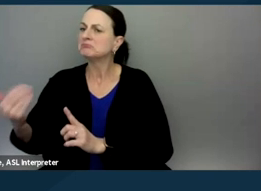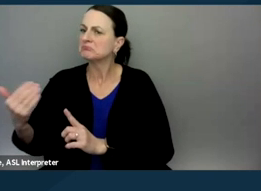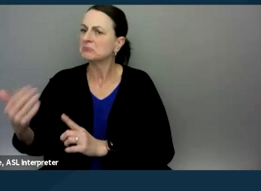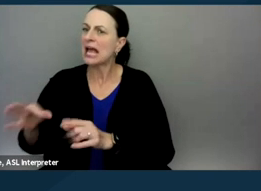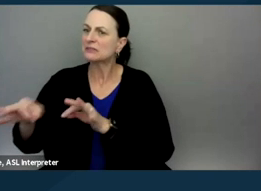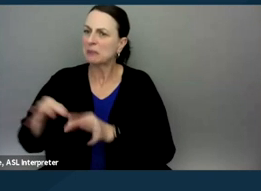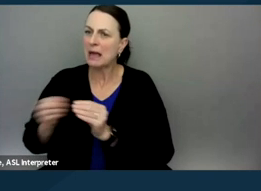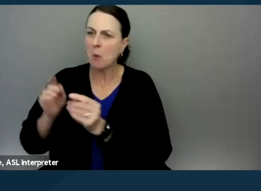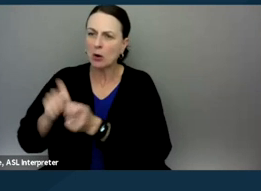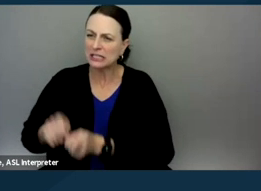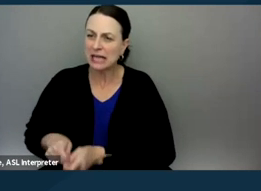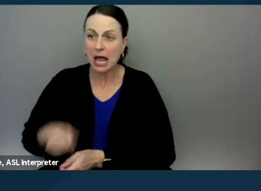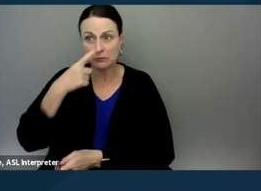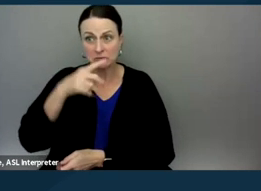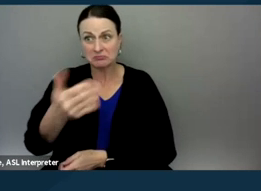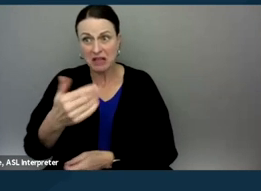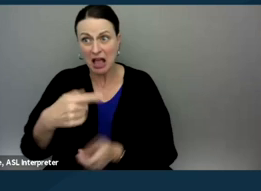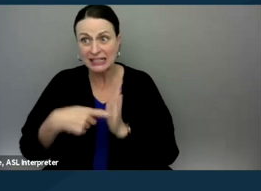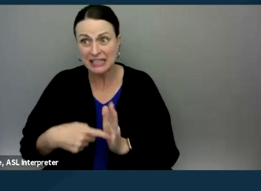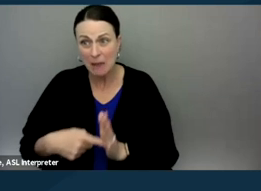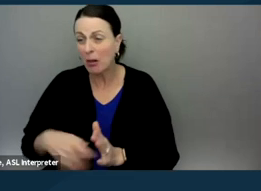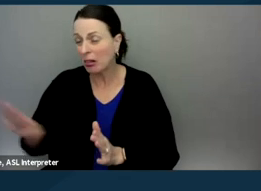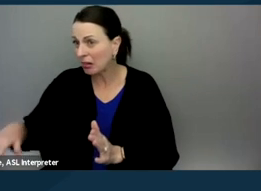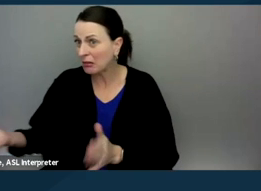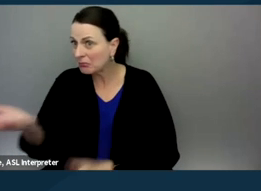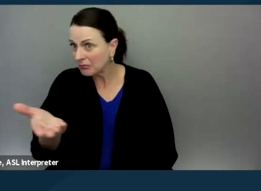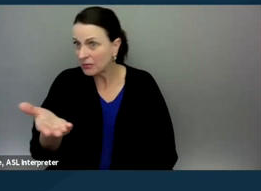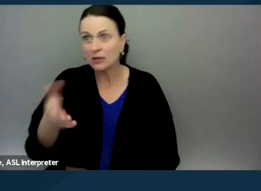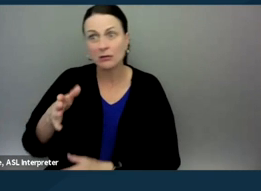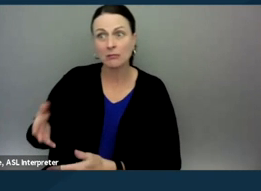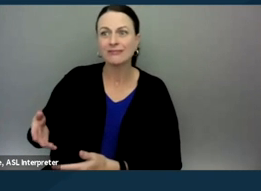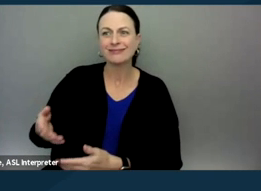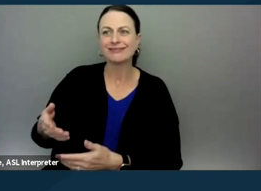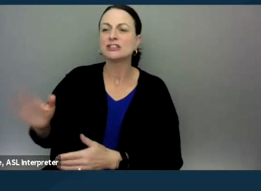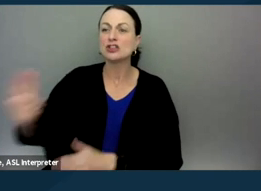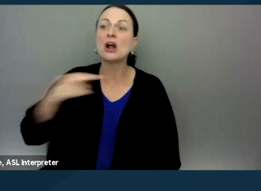Maybe you could provide an example family member or whatever, so that their voice is being heard,